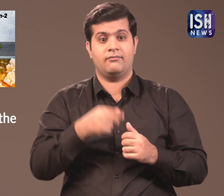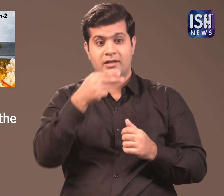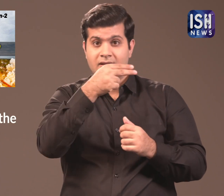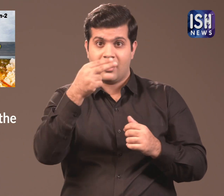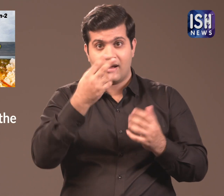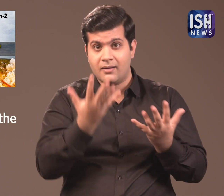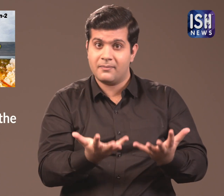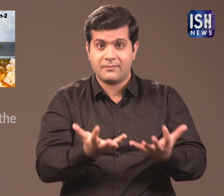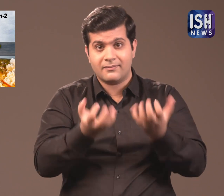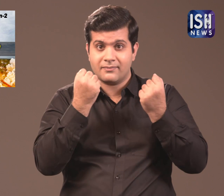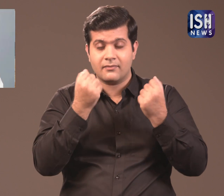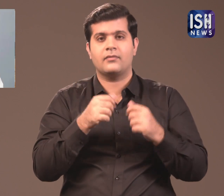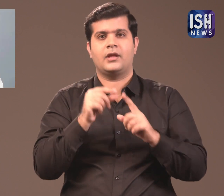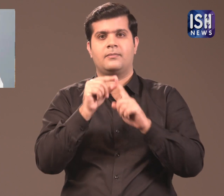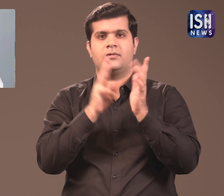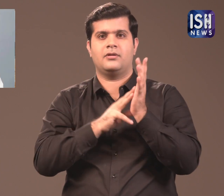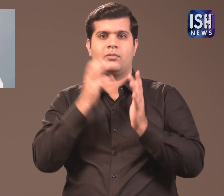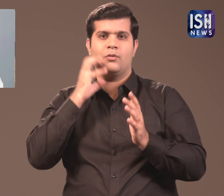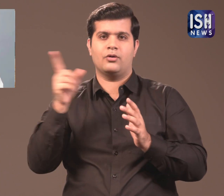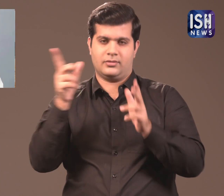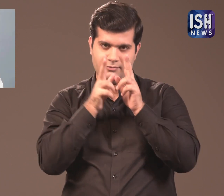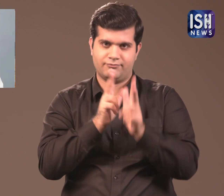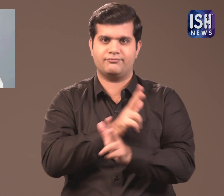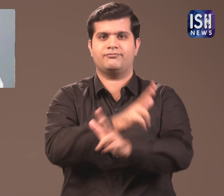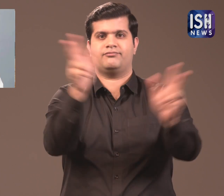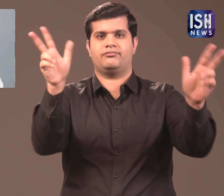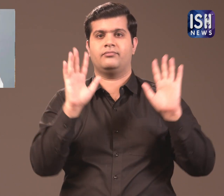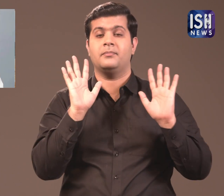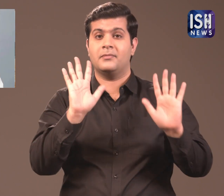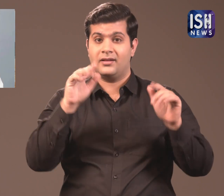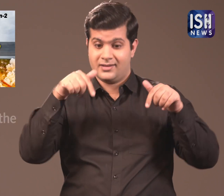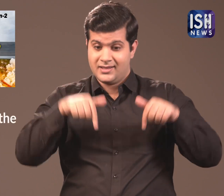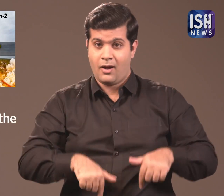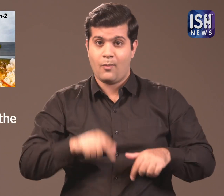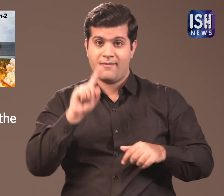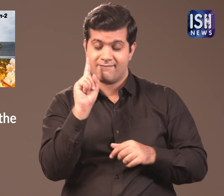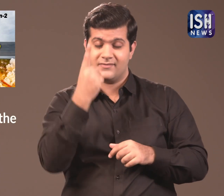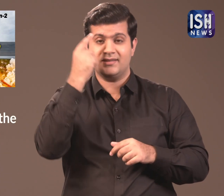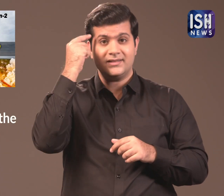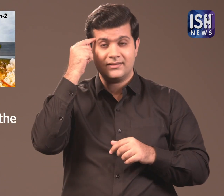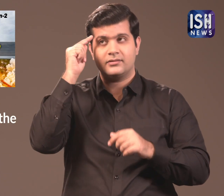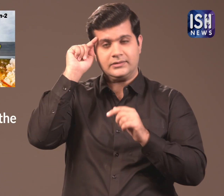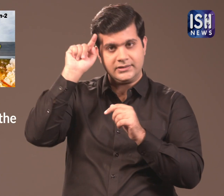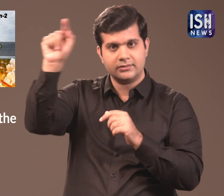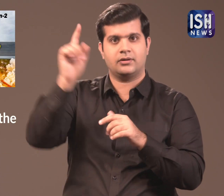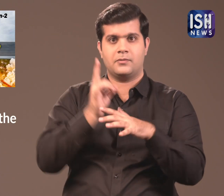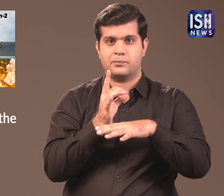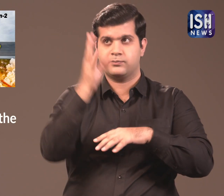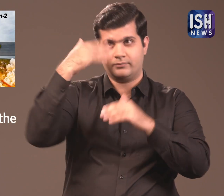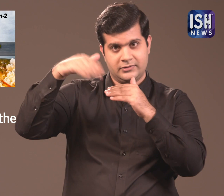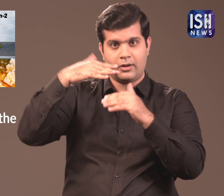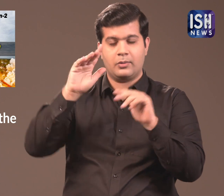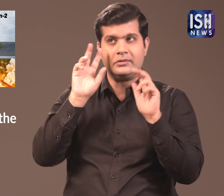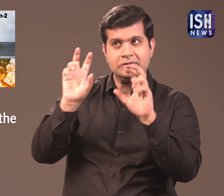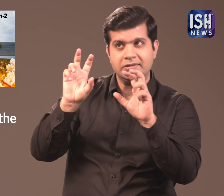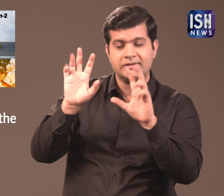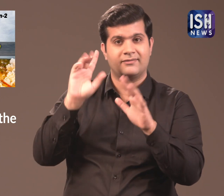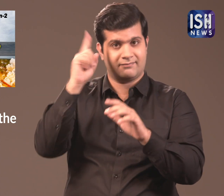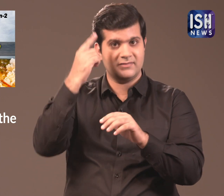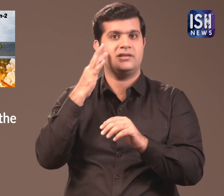Once they find a name It's announcement wil be made by PM Narendra Modi. They are currently focussing on Chandrayaan-2's journey as it is more important.